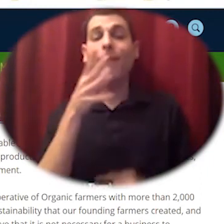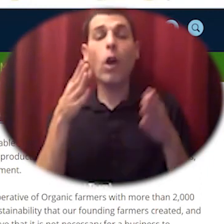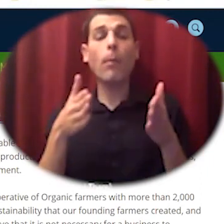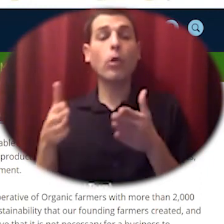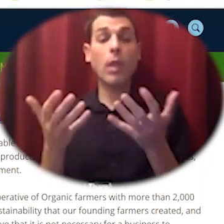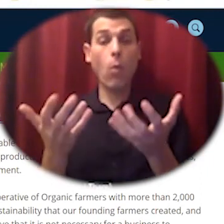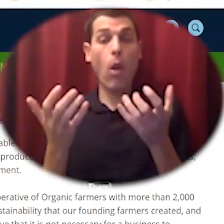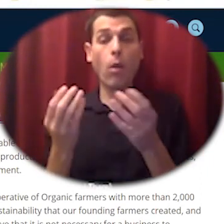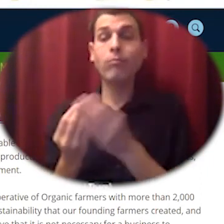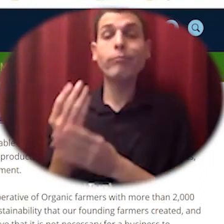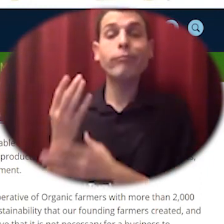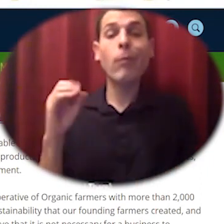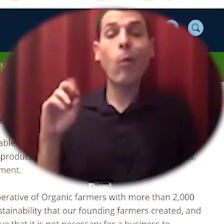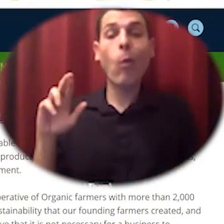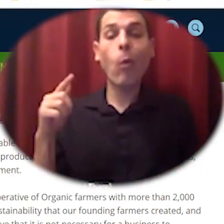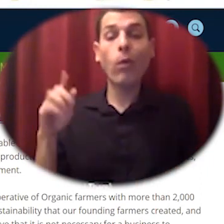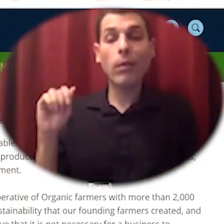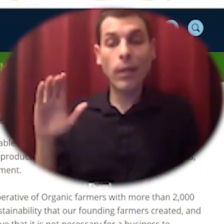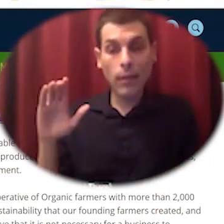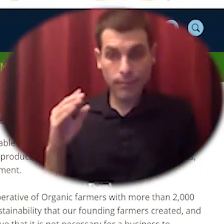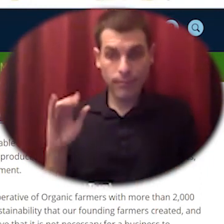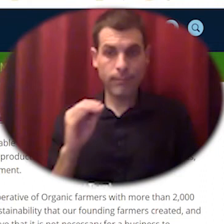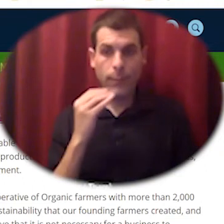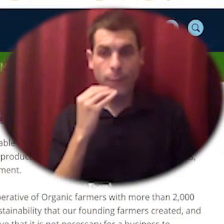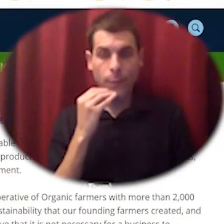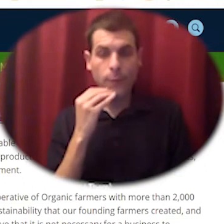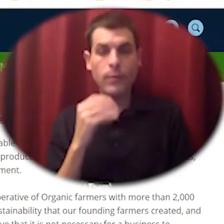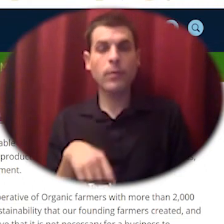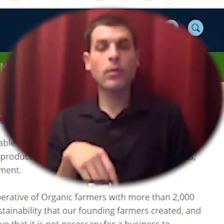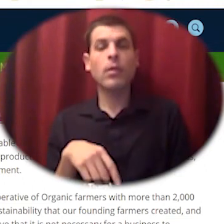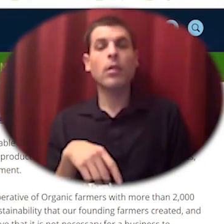for organic farmers and grants for organic farmers to pay marketing costs